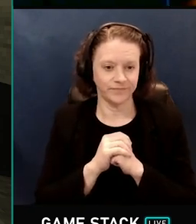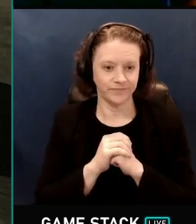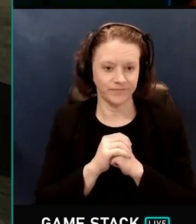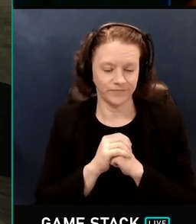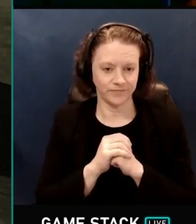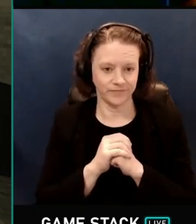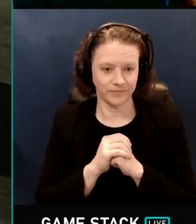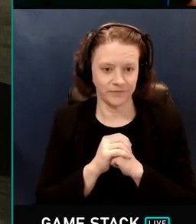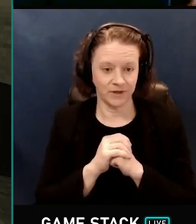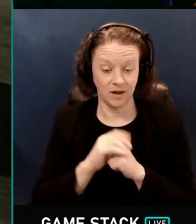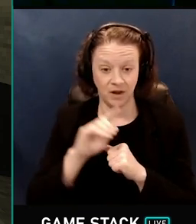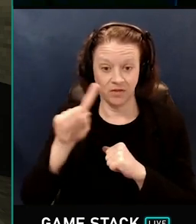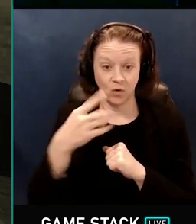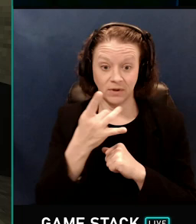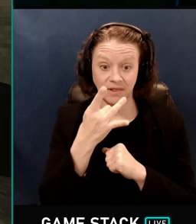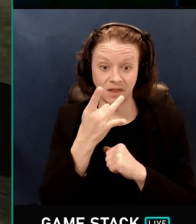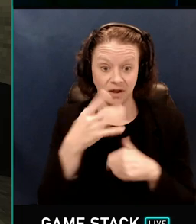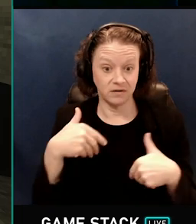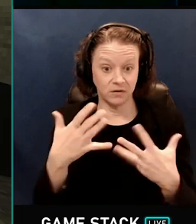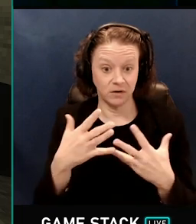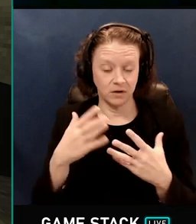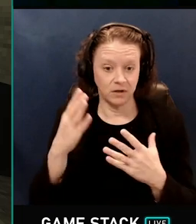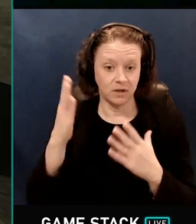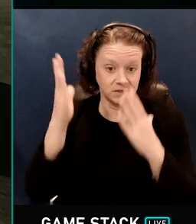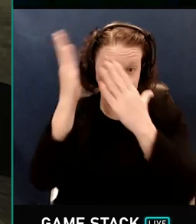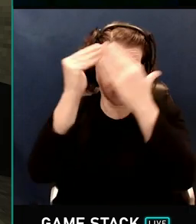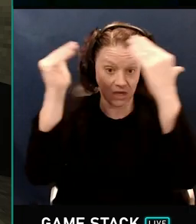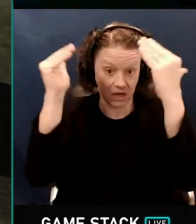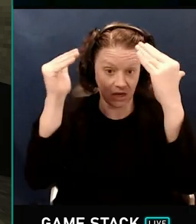The only light sources here are the sky and the sun.